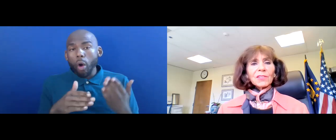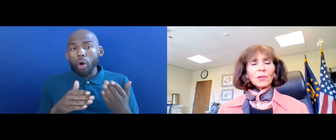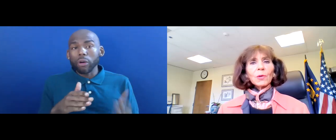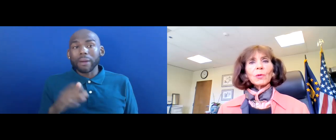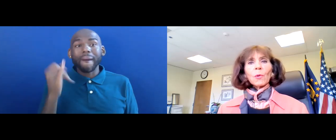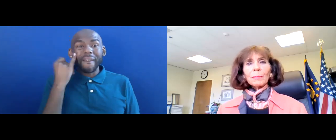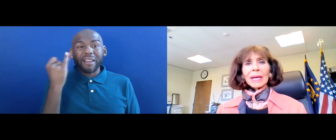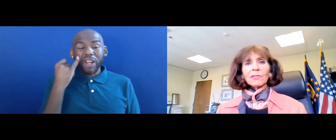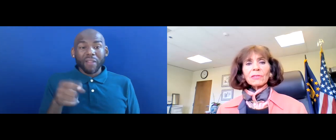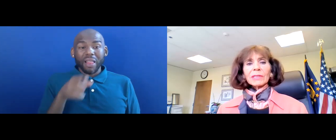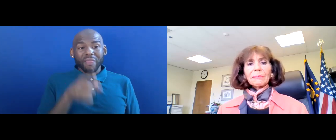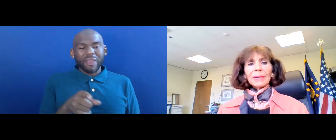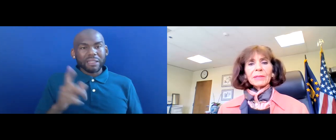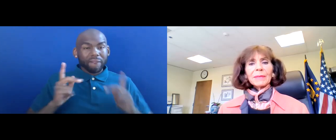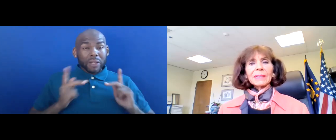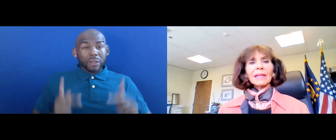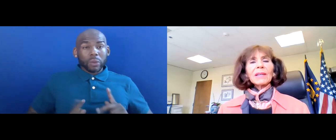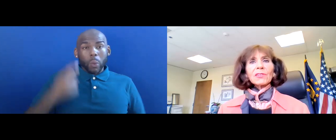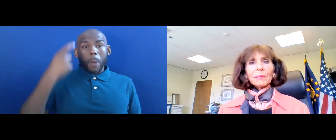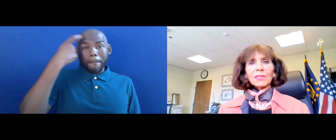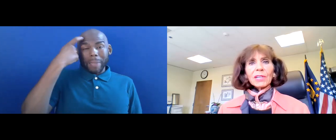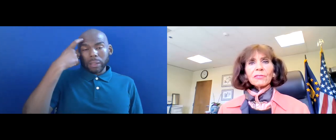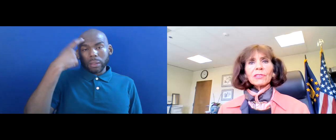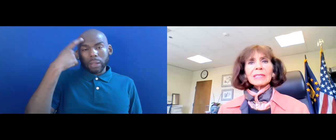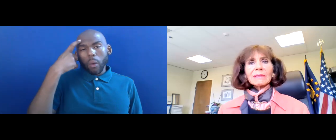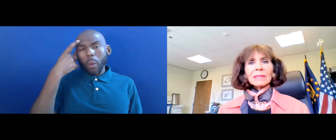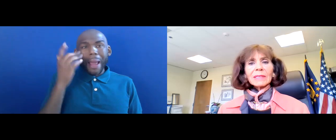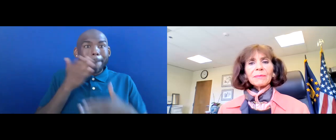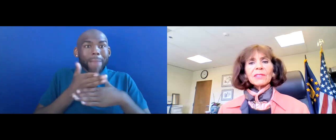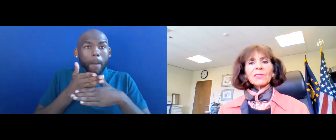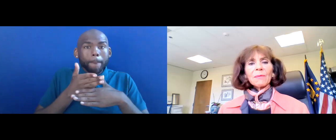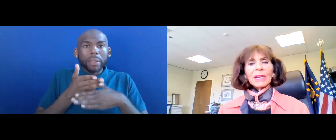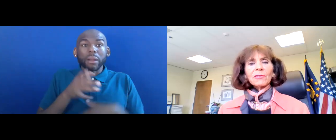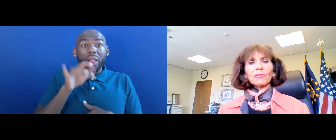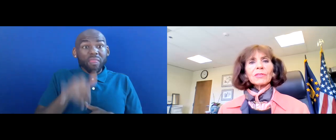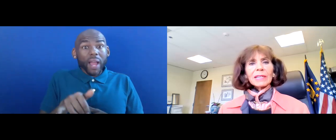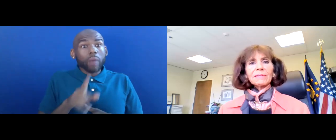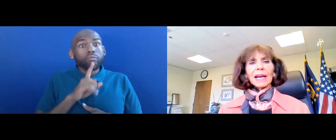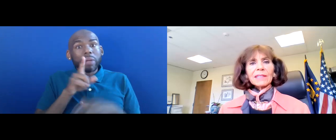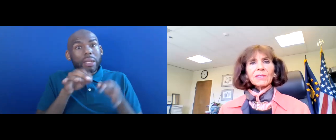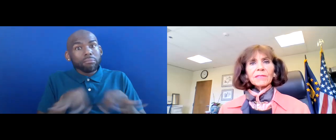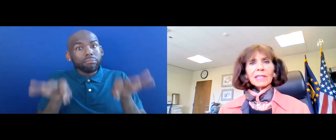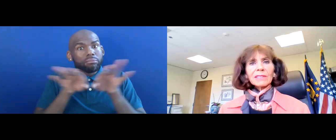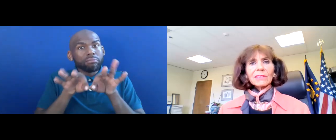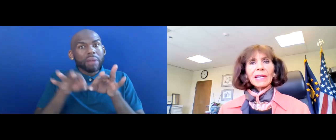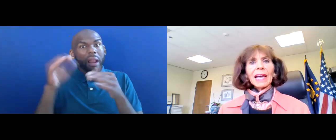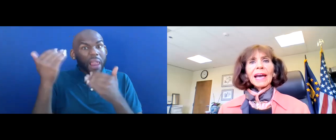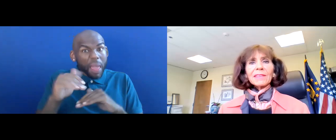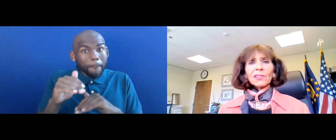PHYSICAL OR MENTAL IMPAIRMENT SUBSTANTIALLY LIMITS MAJOR LIFE ACTIVITY.